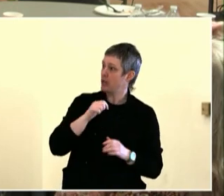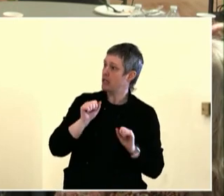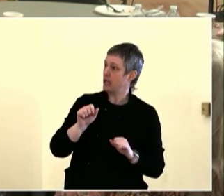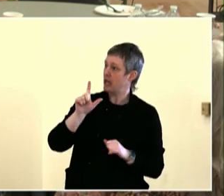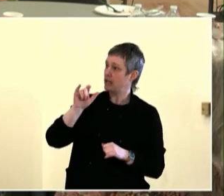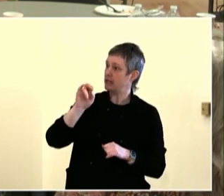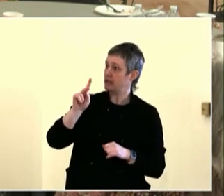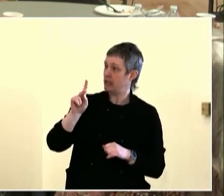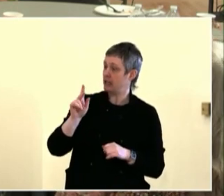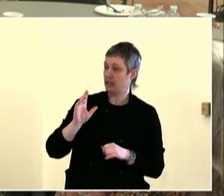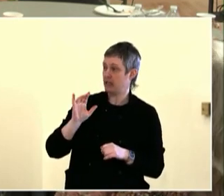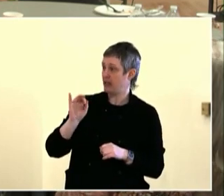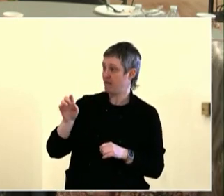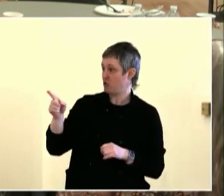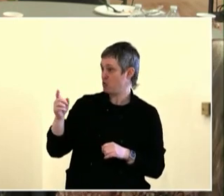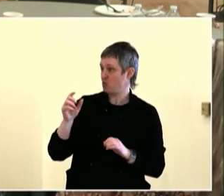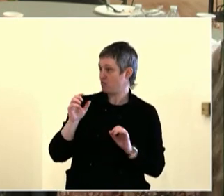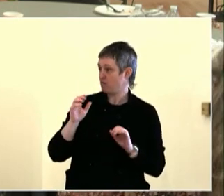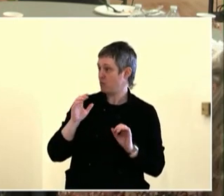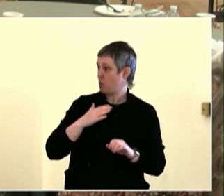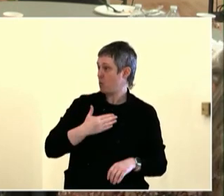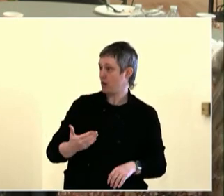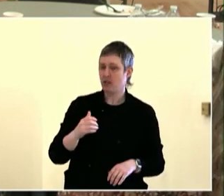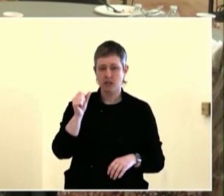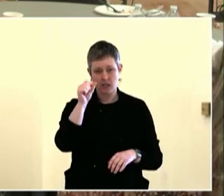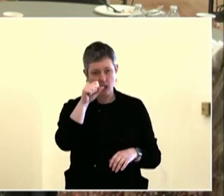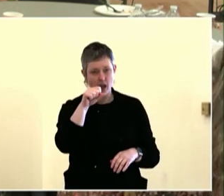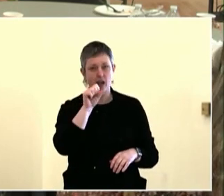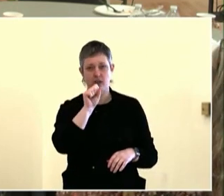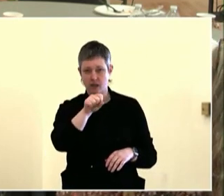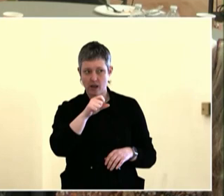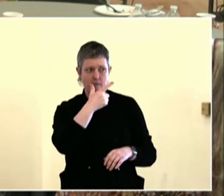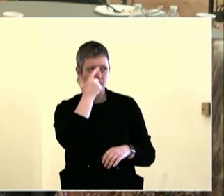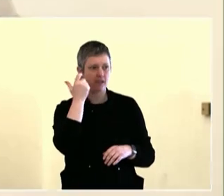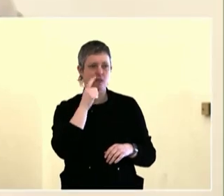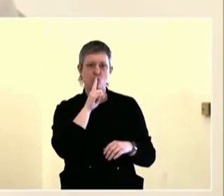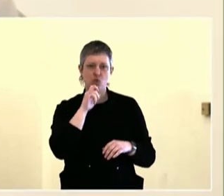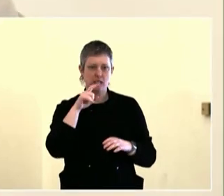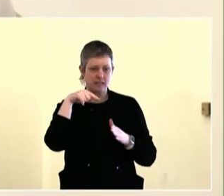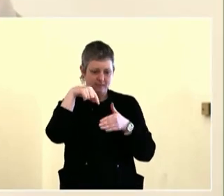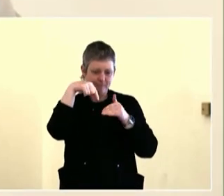model for this kind of committee that could be a model for all